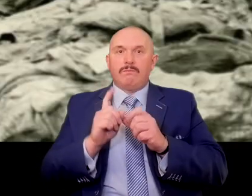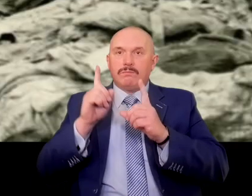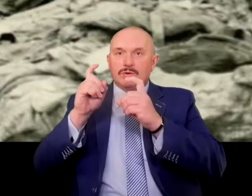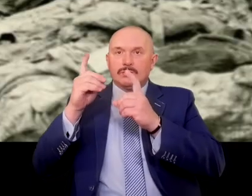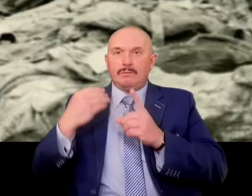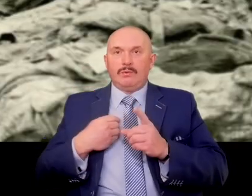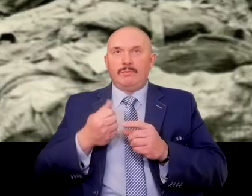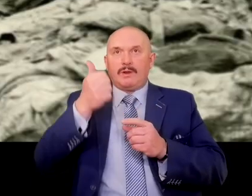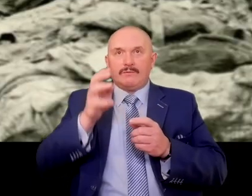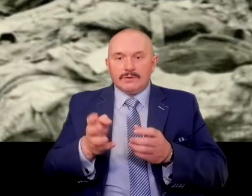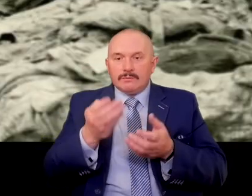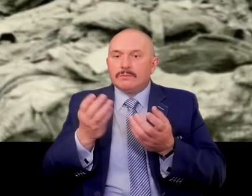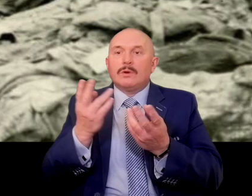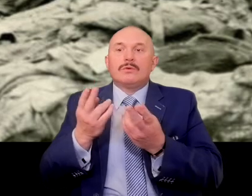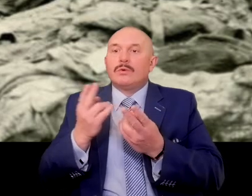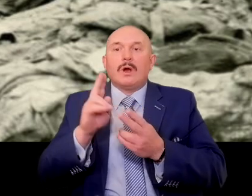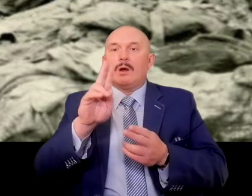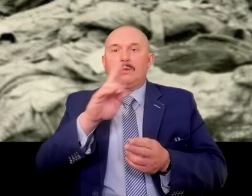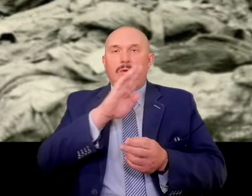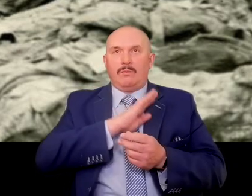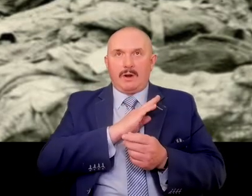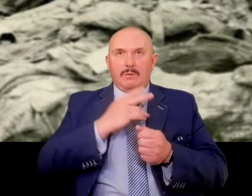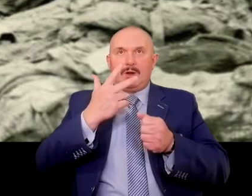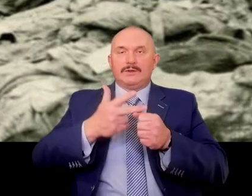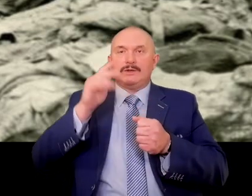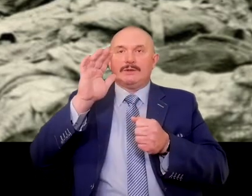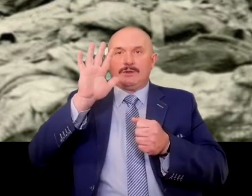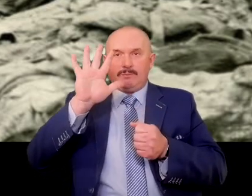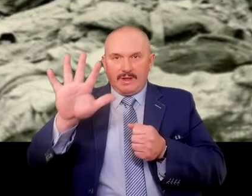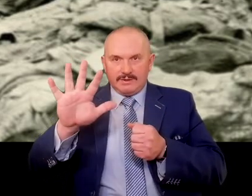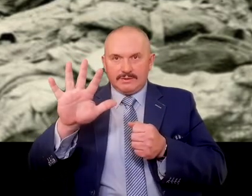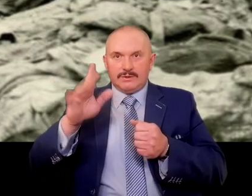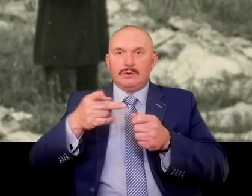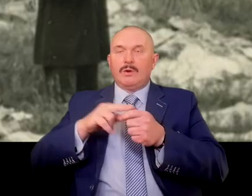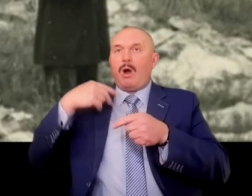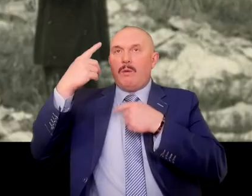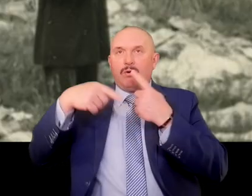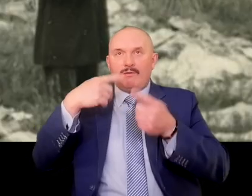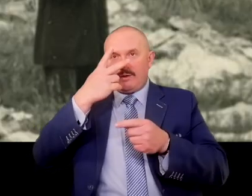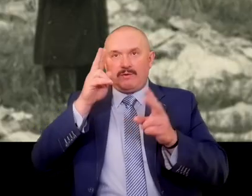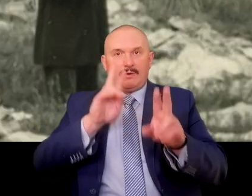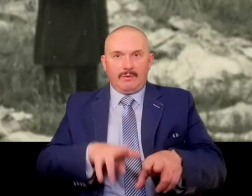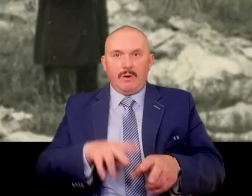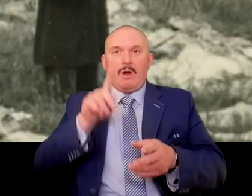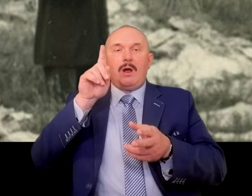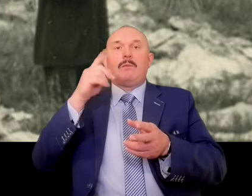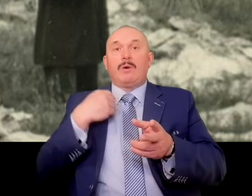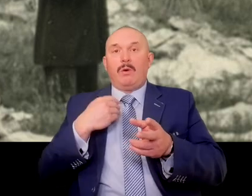were carried out in the area of the Piasnica Forest. Out of 35 graves reported by witnesses, 26 are found,